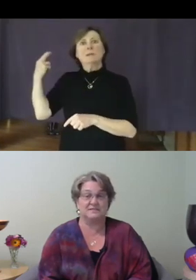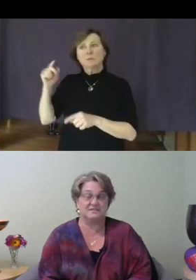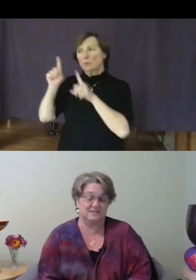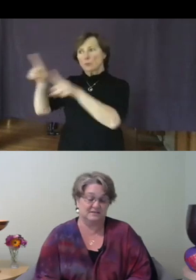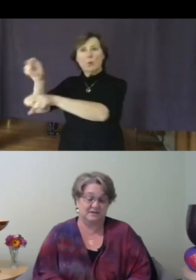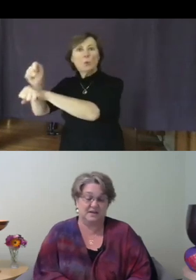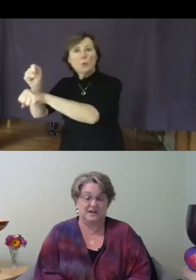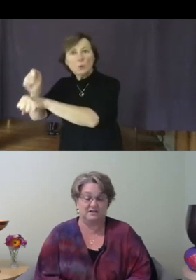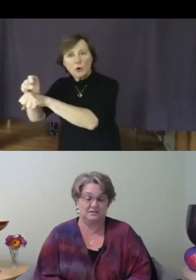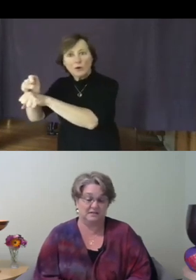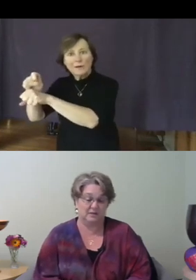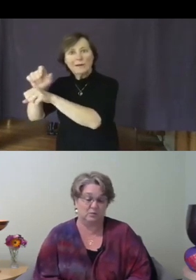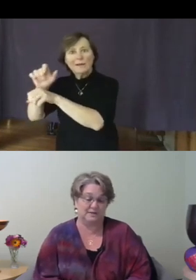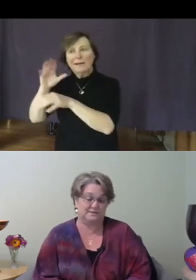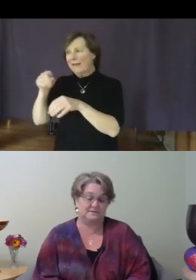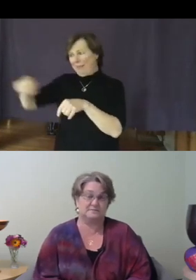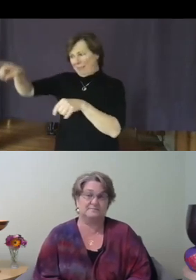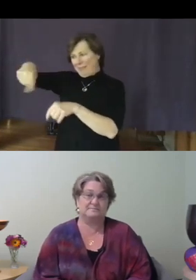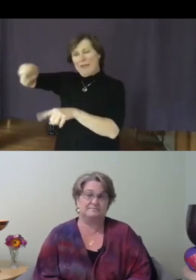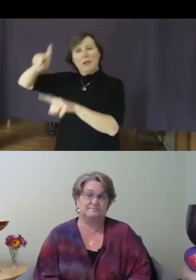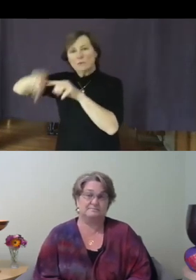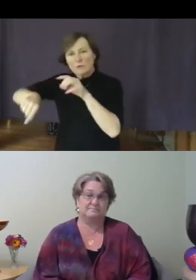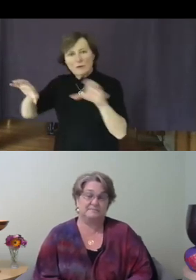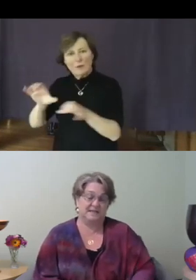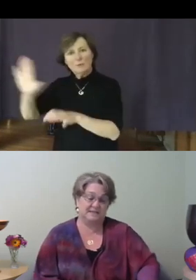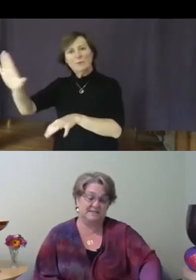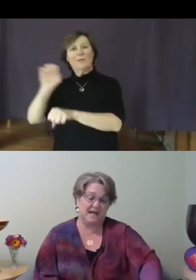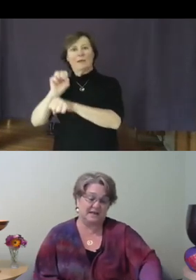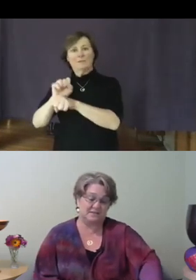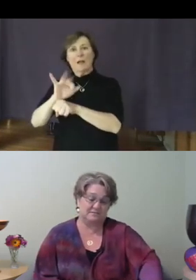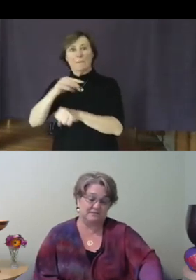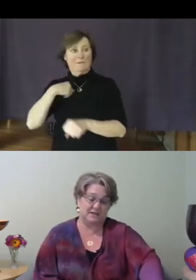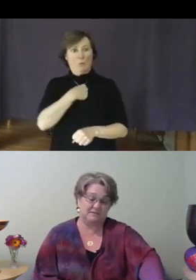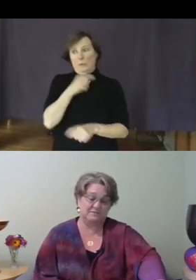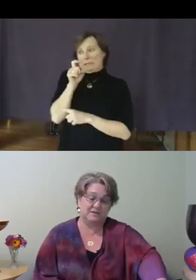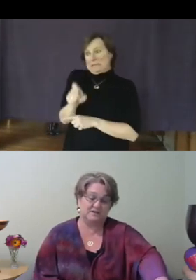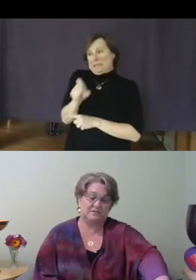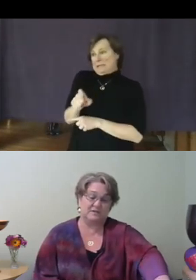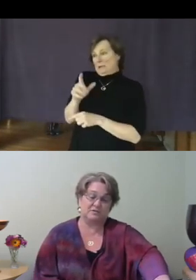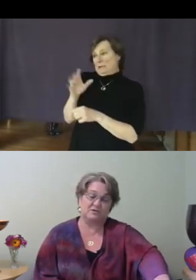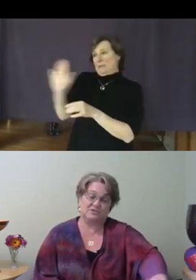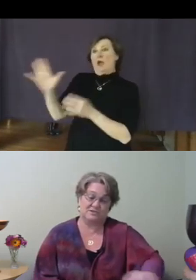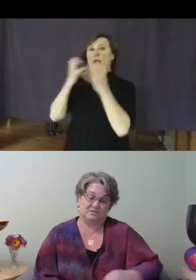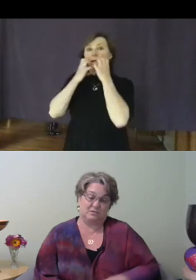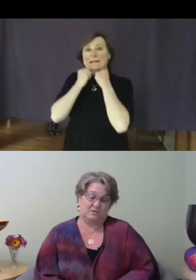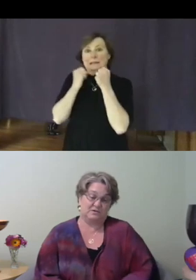needed their care at once. It's an act of love for the grocery store workers who